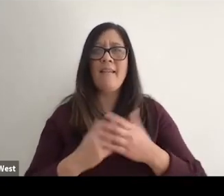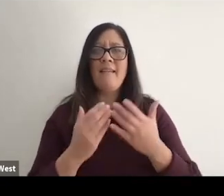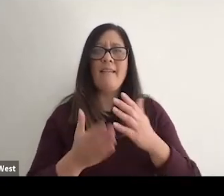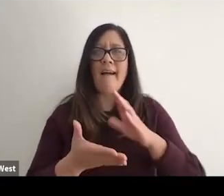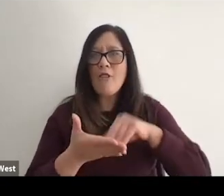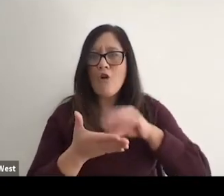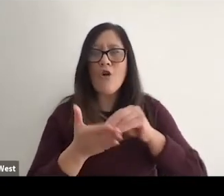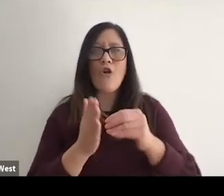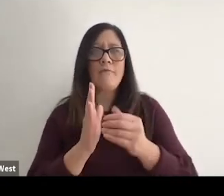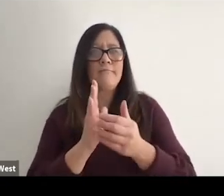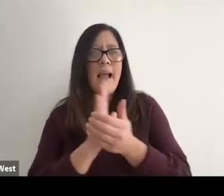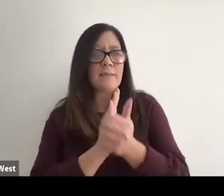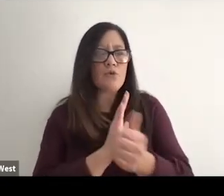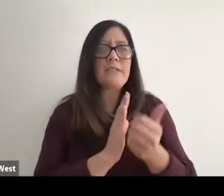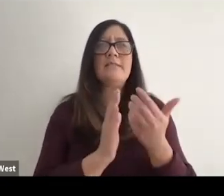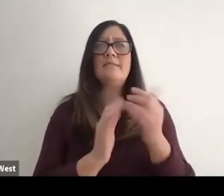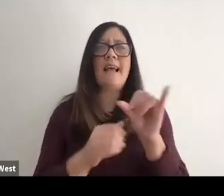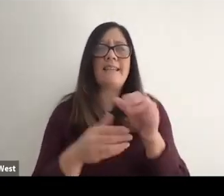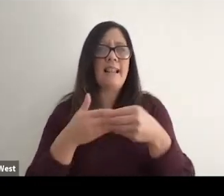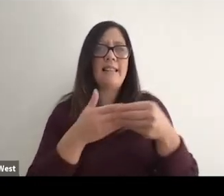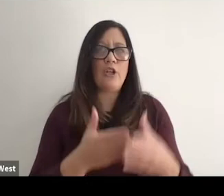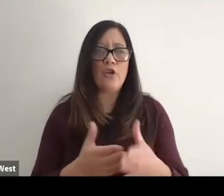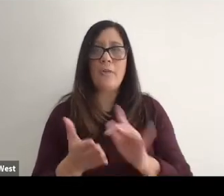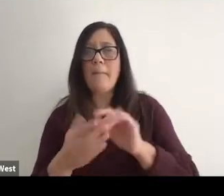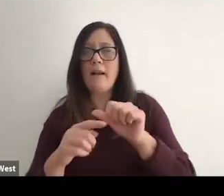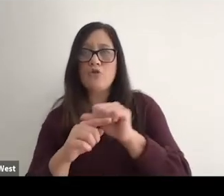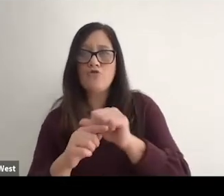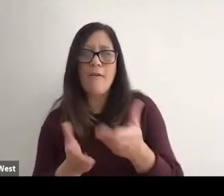build expertise as a leader and bring my medical training to the table